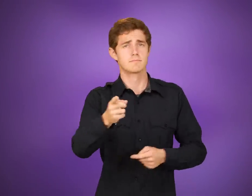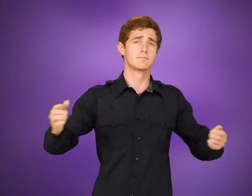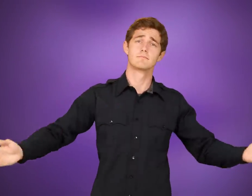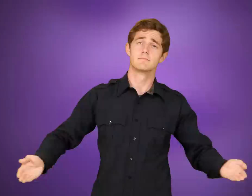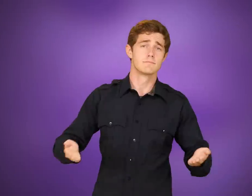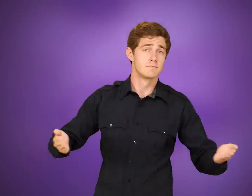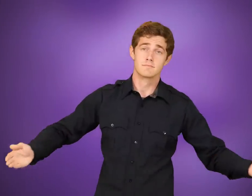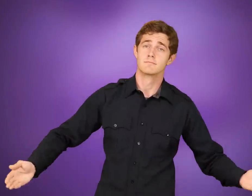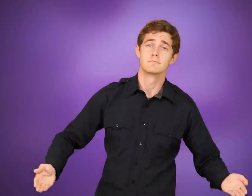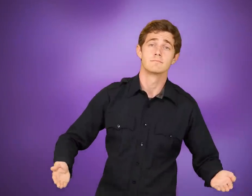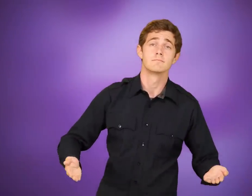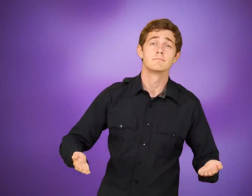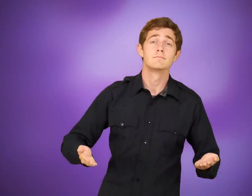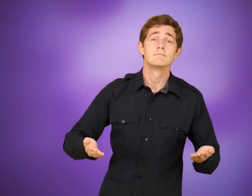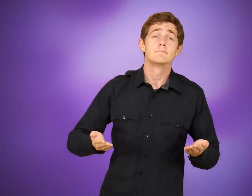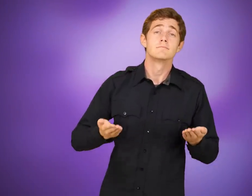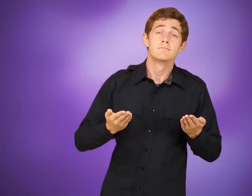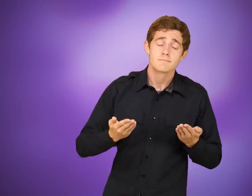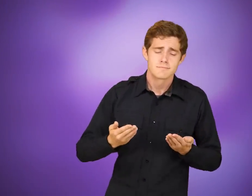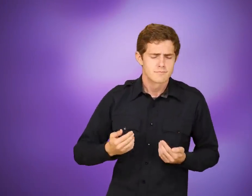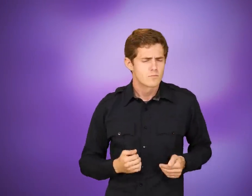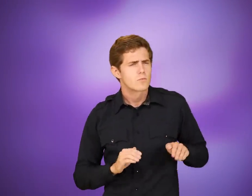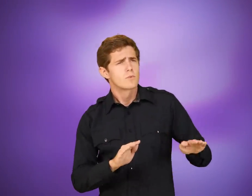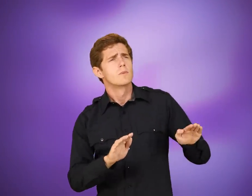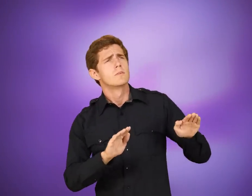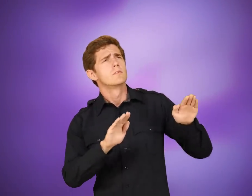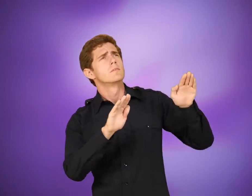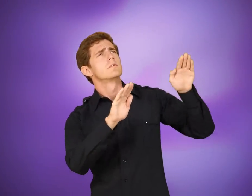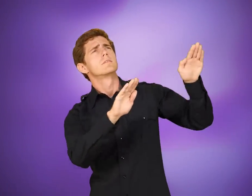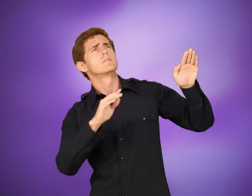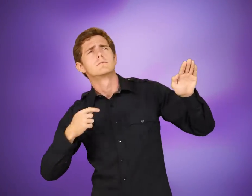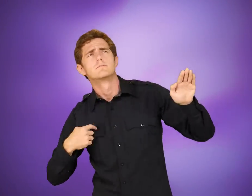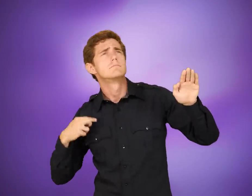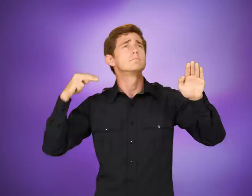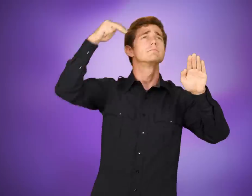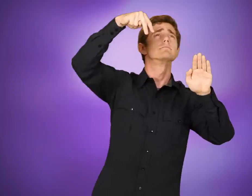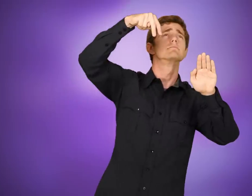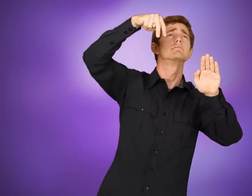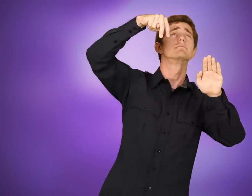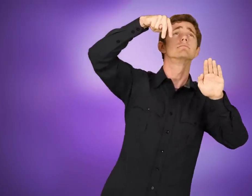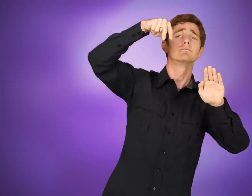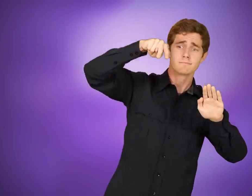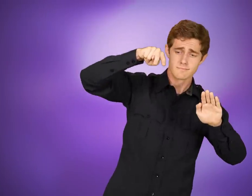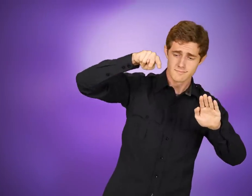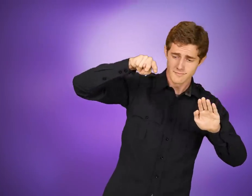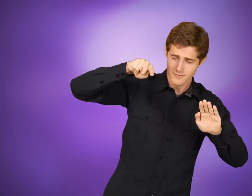You raise me up, so I can stand on mountains; YOU LIFT-ME, MOUNTAIN [CL: CLIMB, STAND]